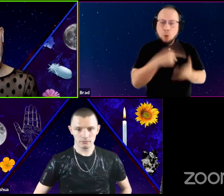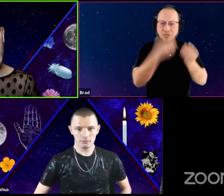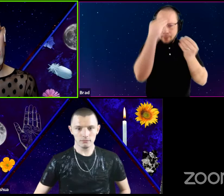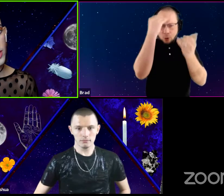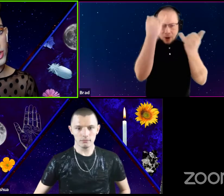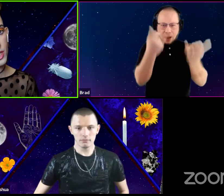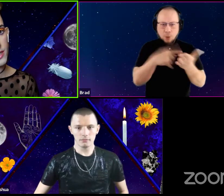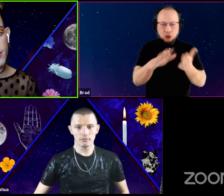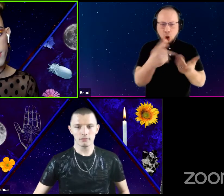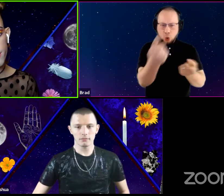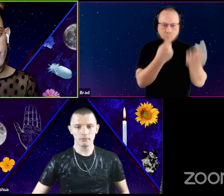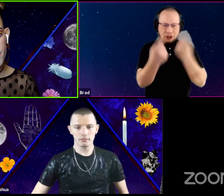What are your questions?